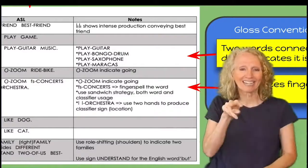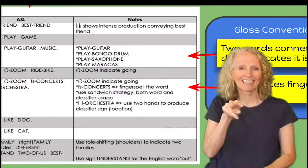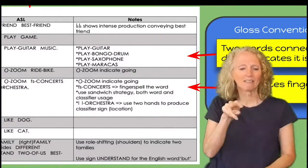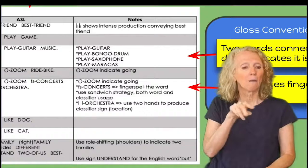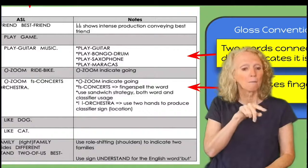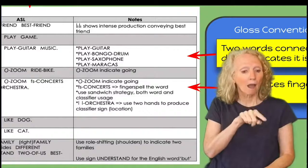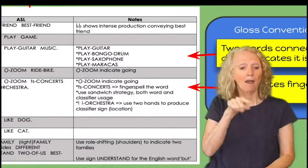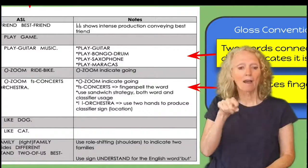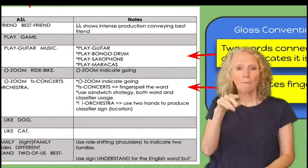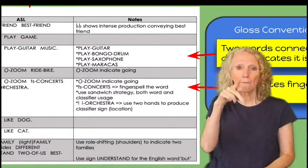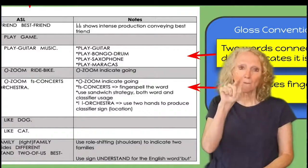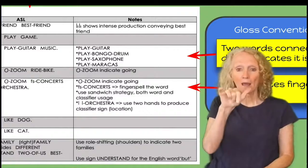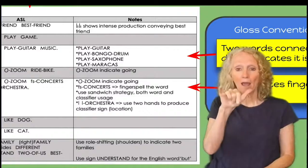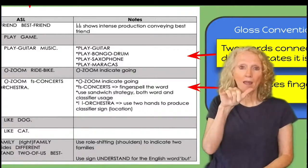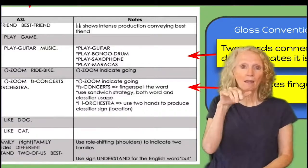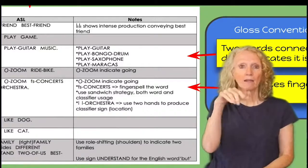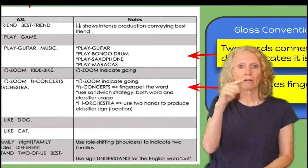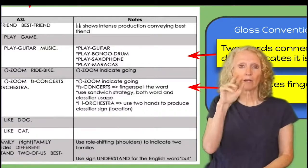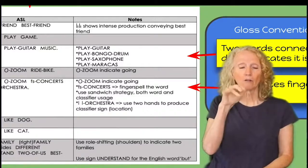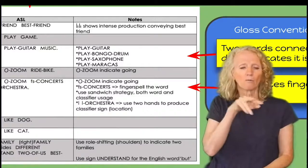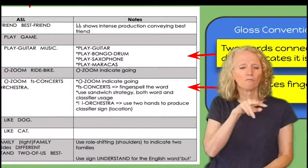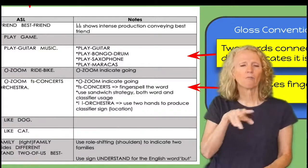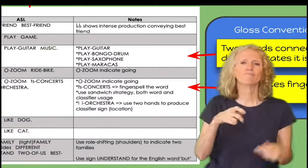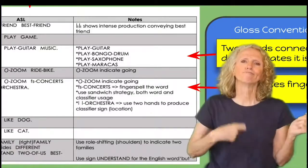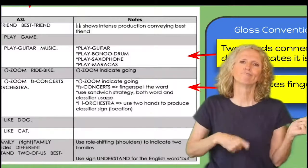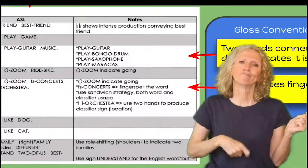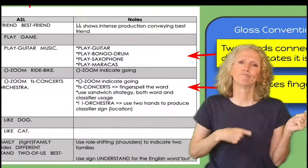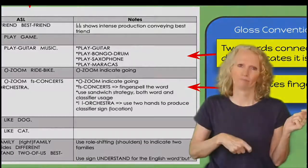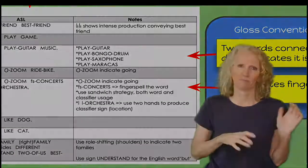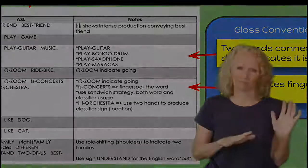guitar and not just it being two separate words